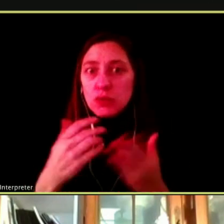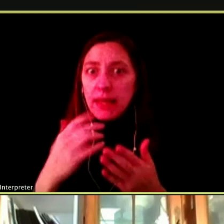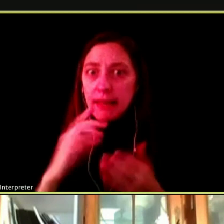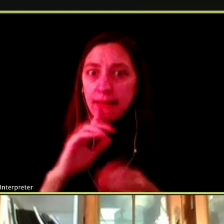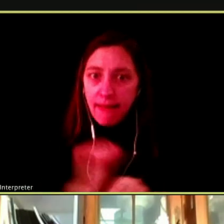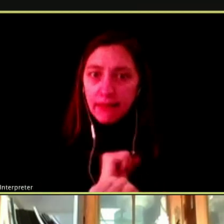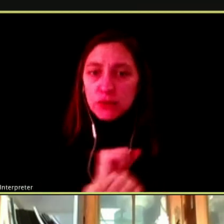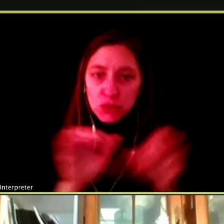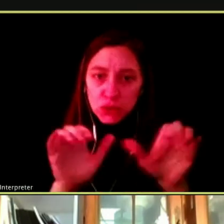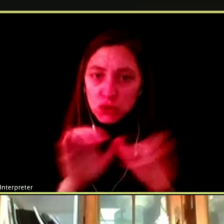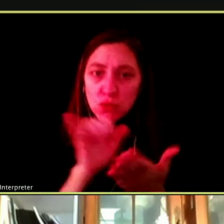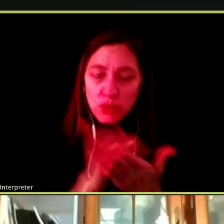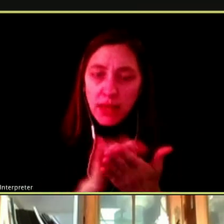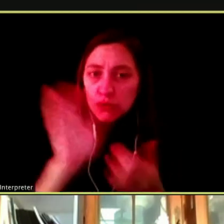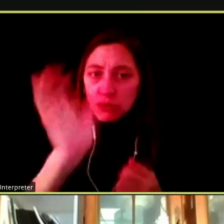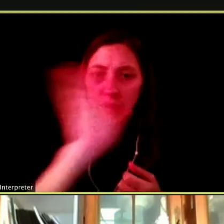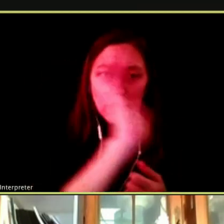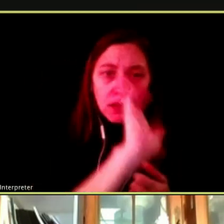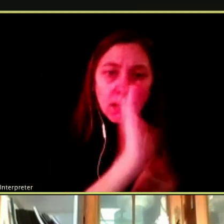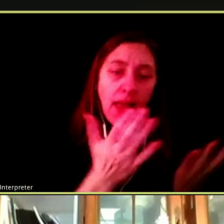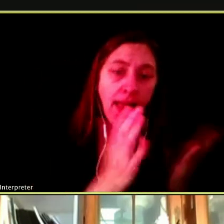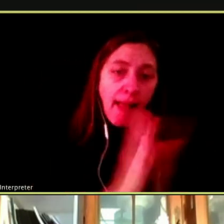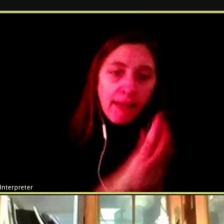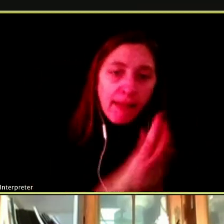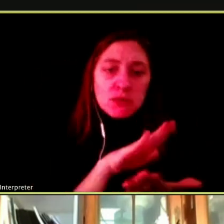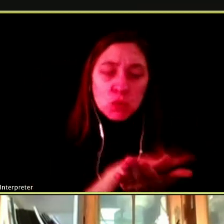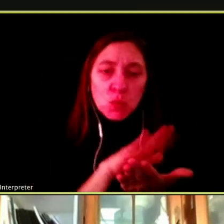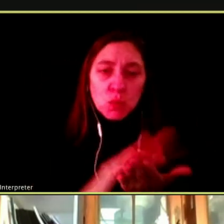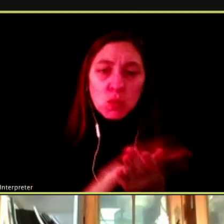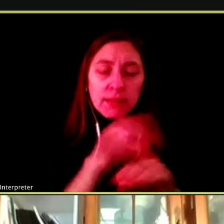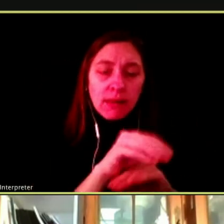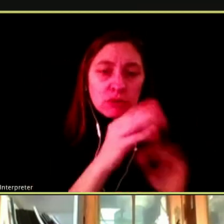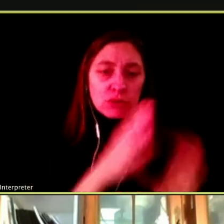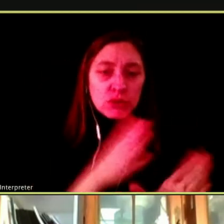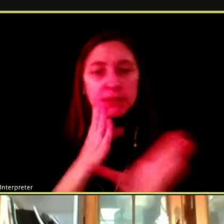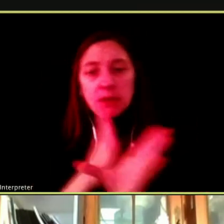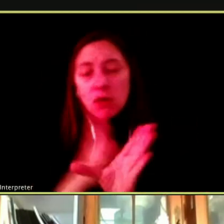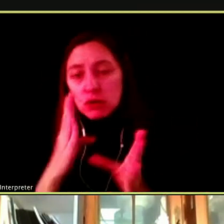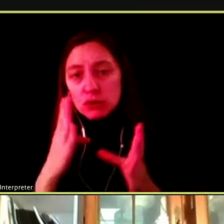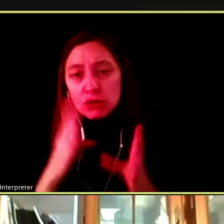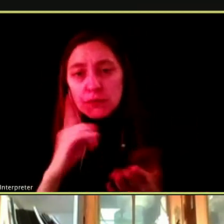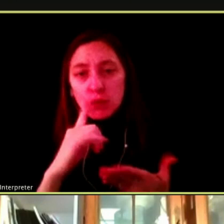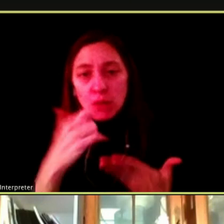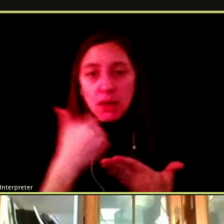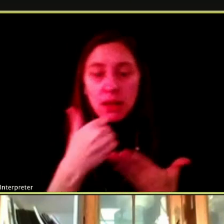DO THEY GO TO THEIR SCHOOL COUNSELORS OR SCHOOL PSYCHOLOGISTS AND ADMINISTRATORS AND OTHER